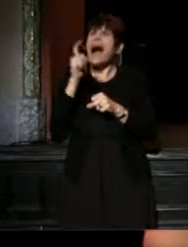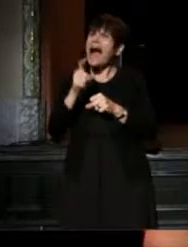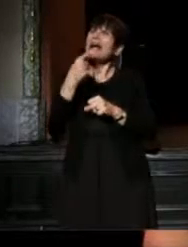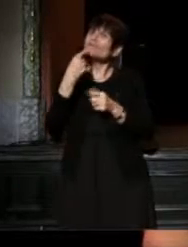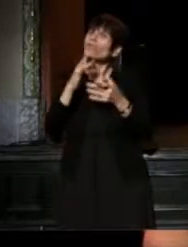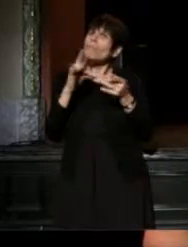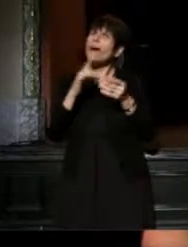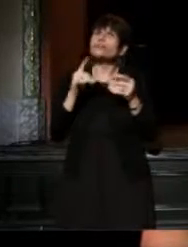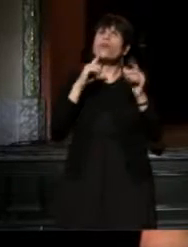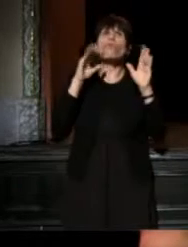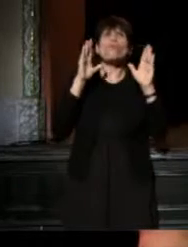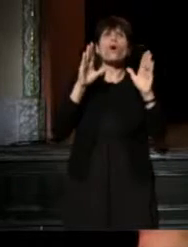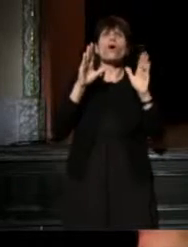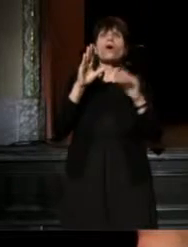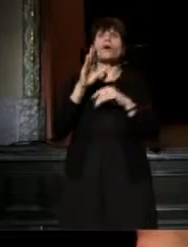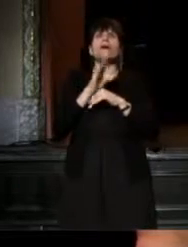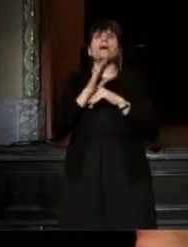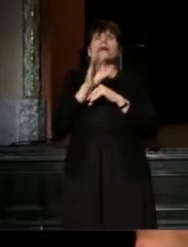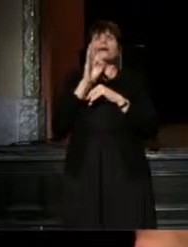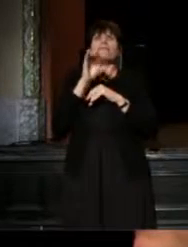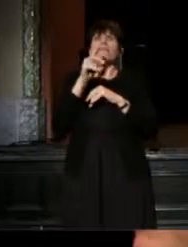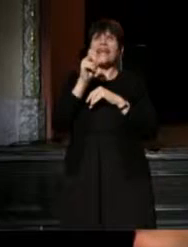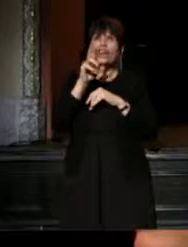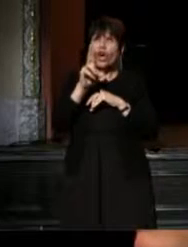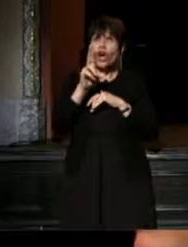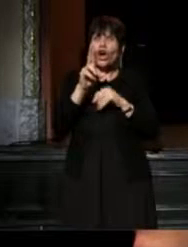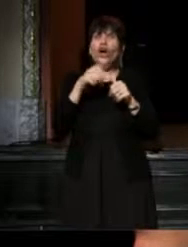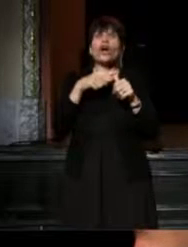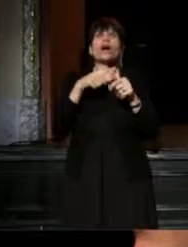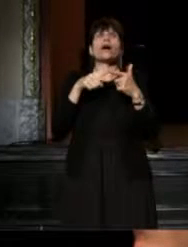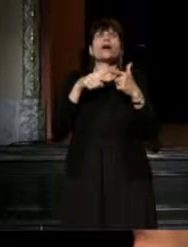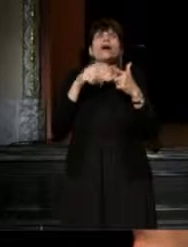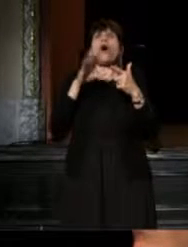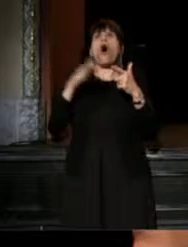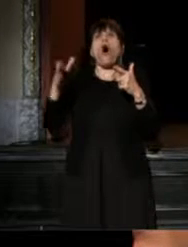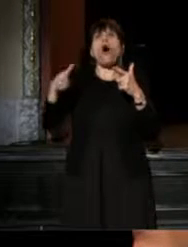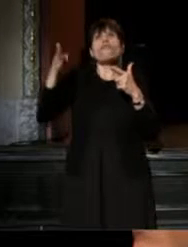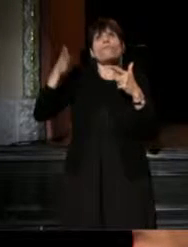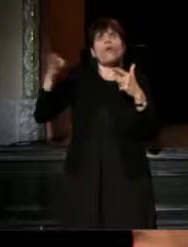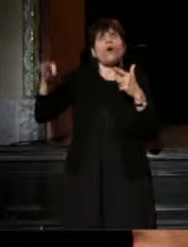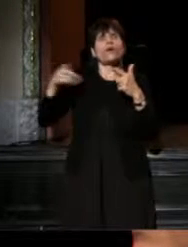the wonderful production of FELA! that was on Broadway, the off-Broadway production of a delightful play